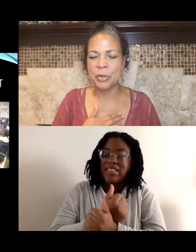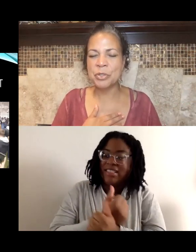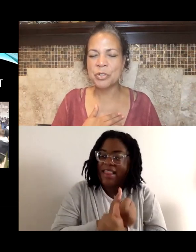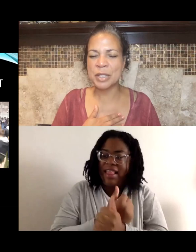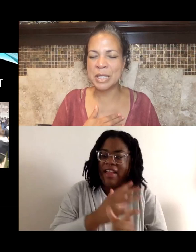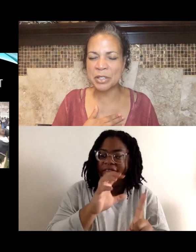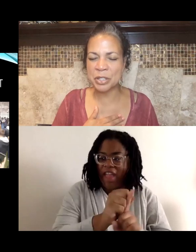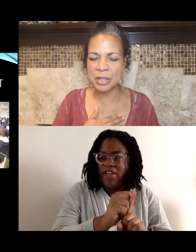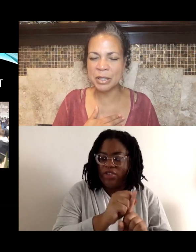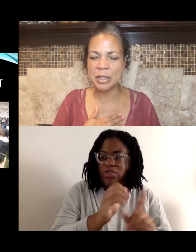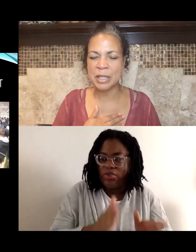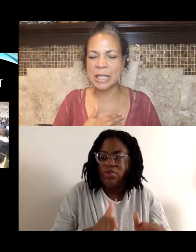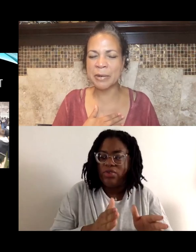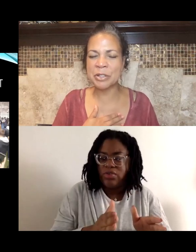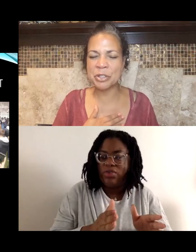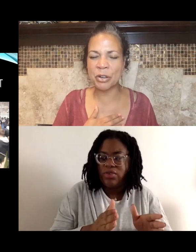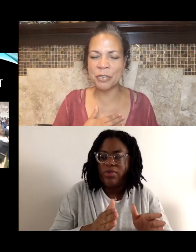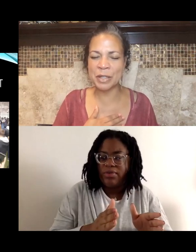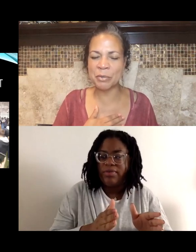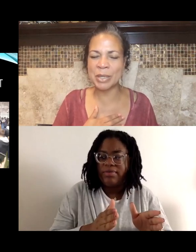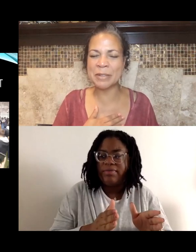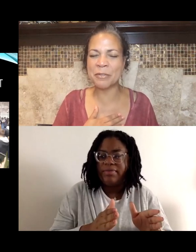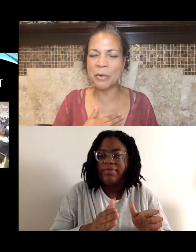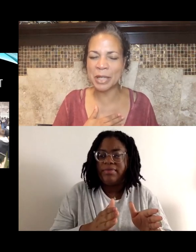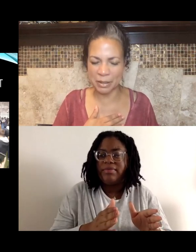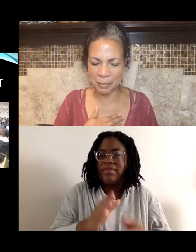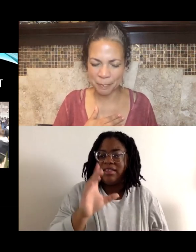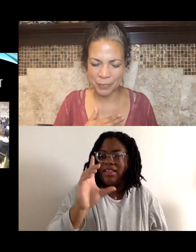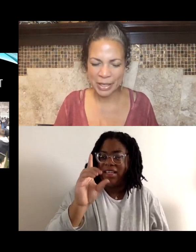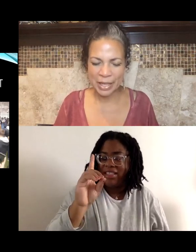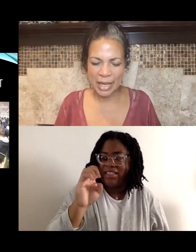whose tradition Derek Chauvin was invoking,